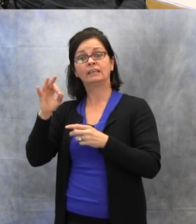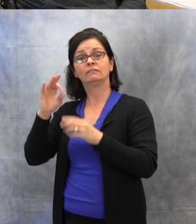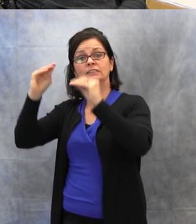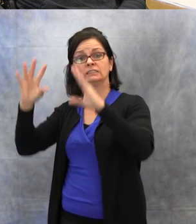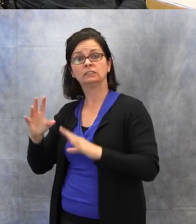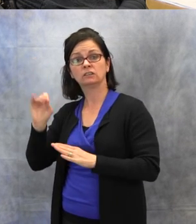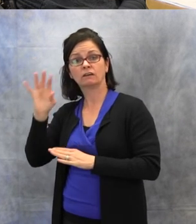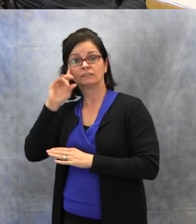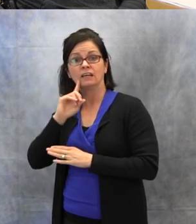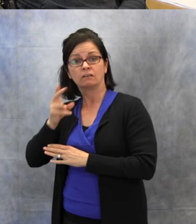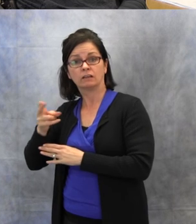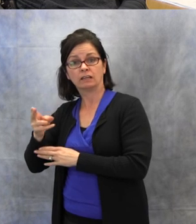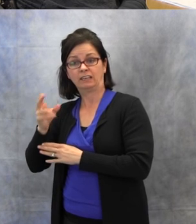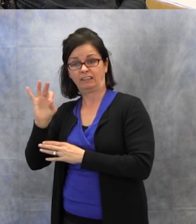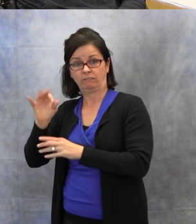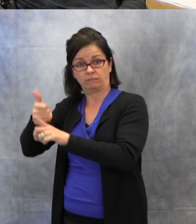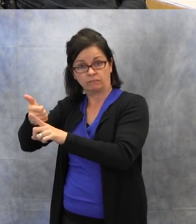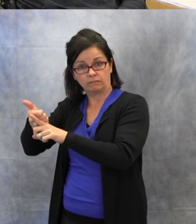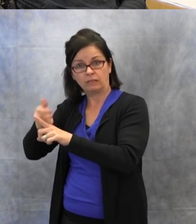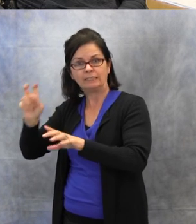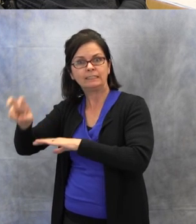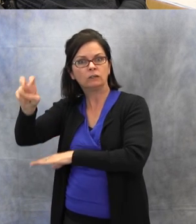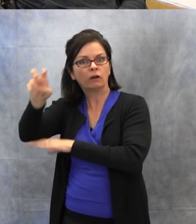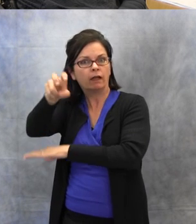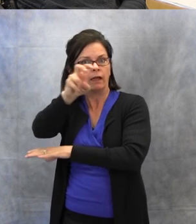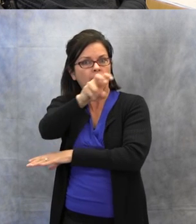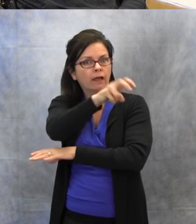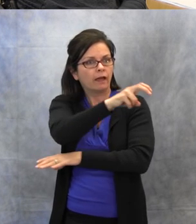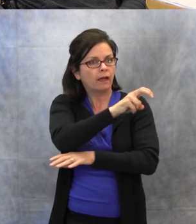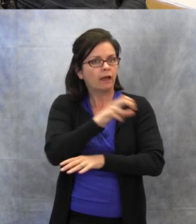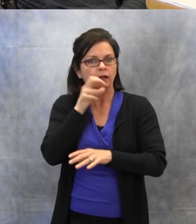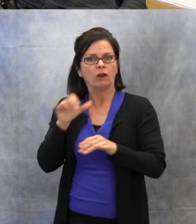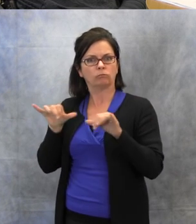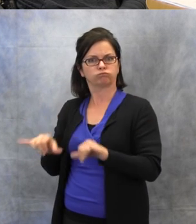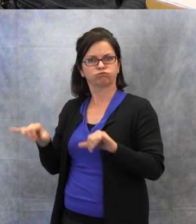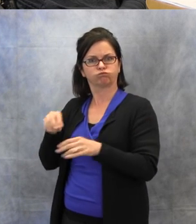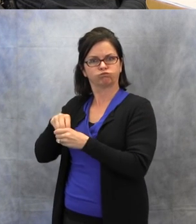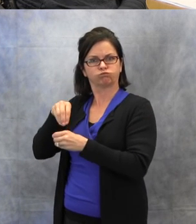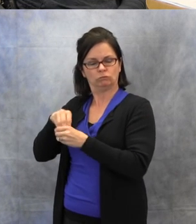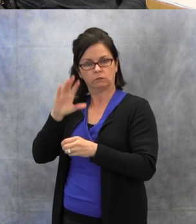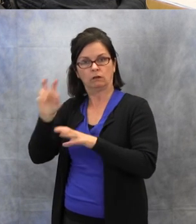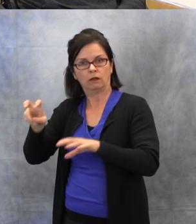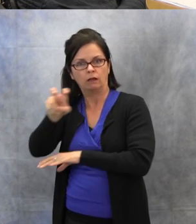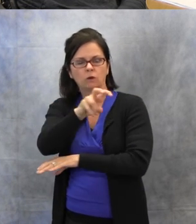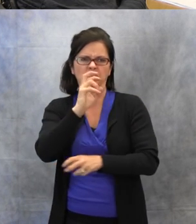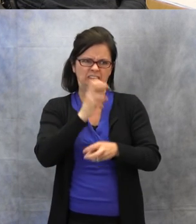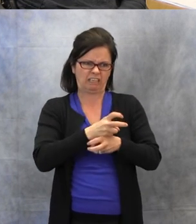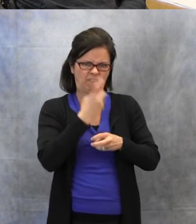is itinerant and going from building to building. You want to look at some different strategies